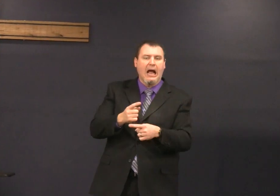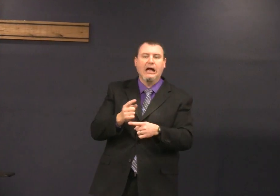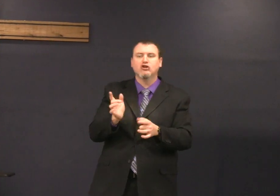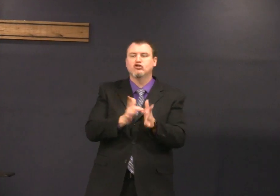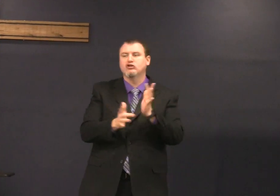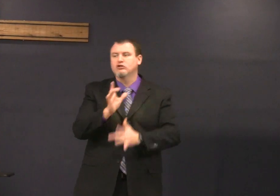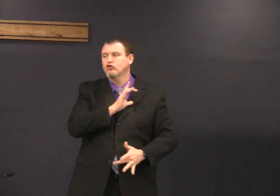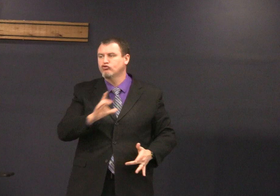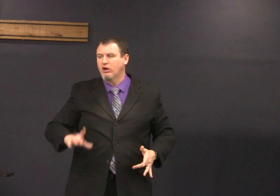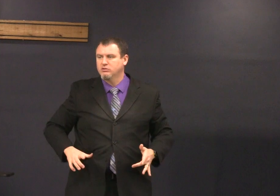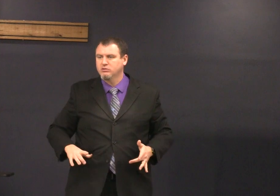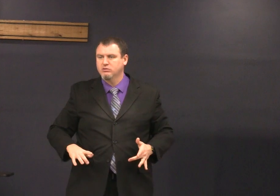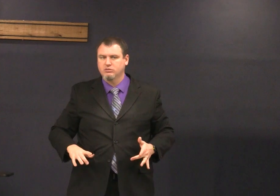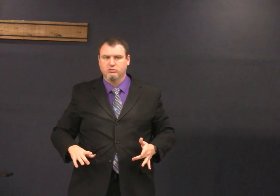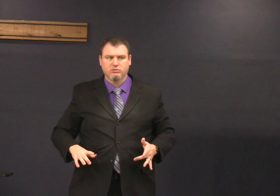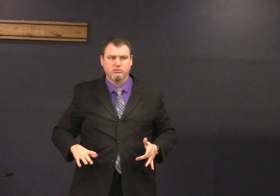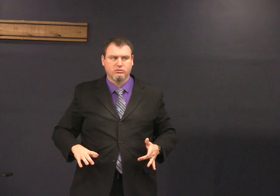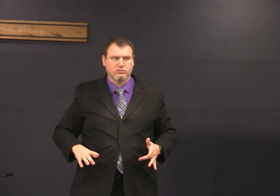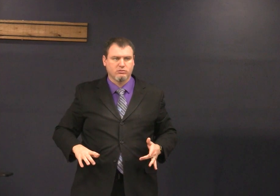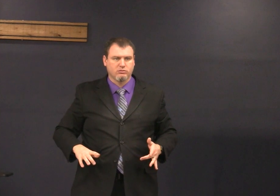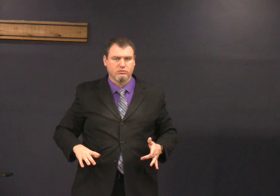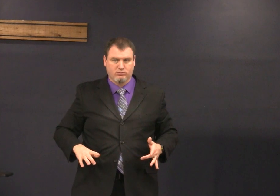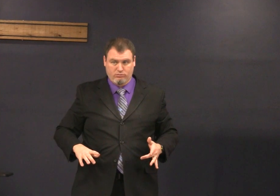typically we sign